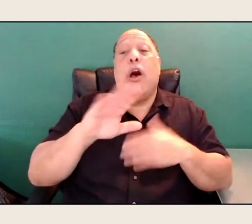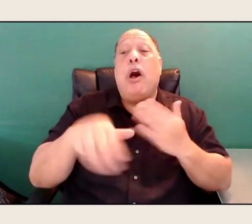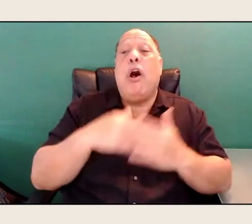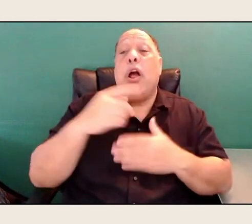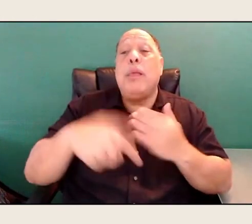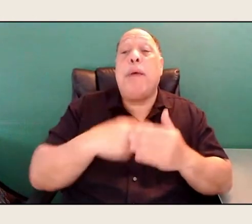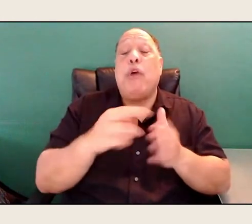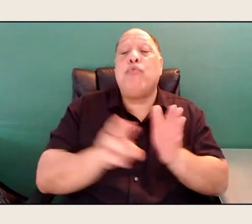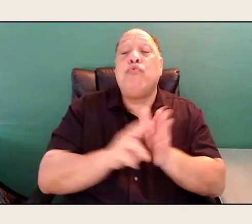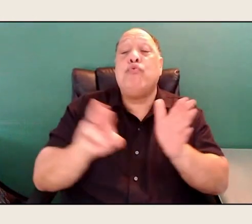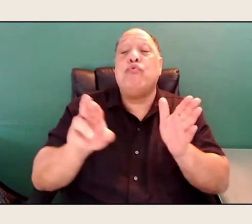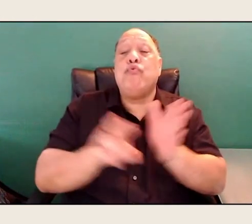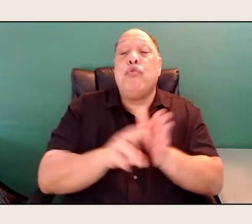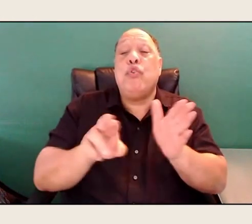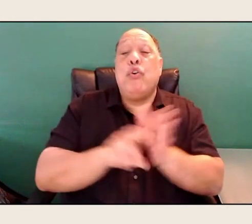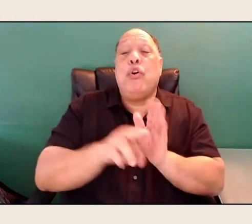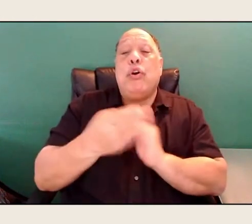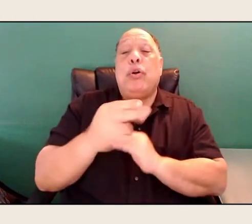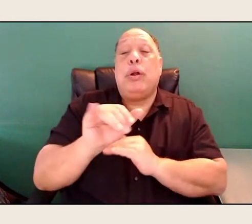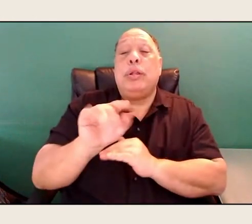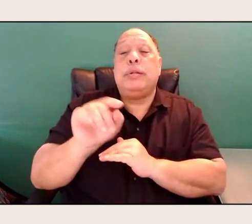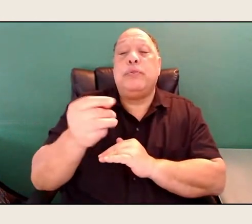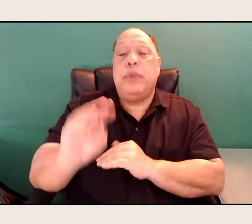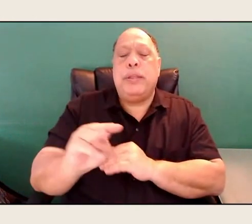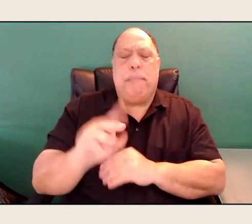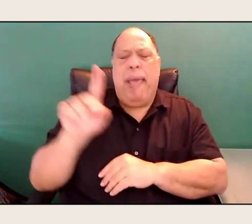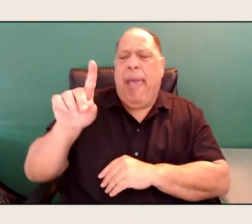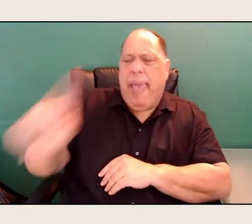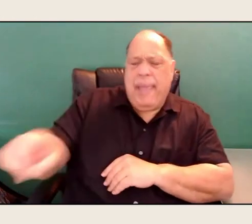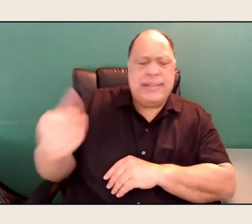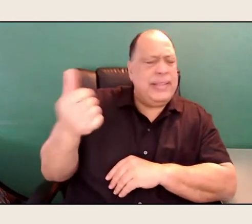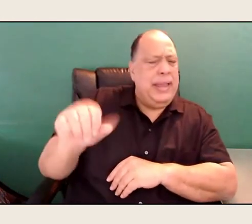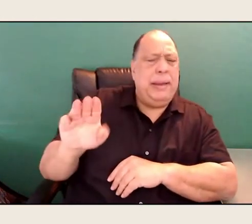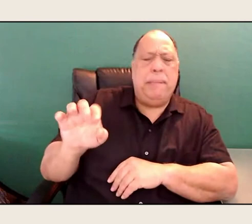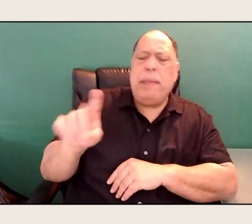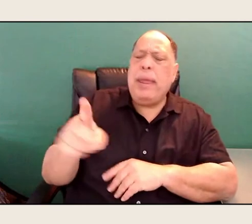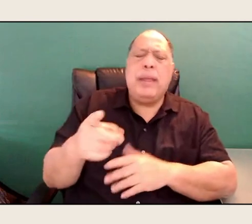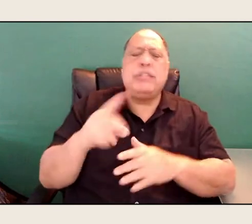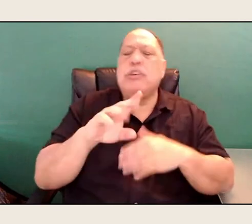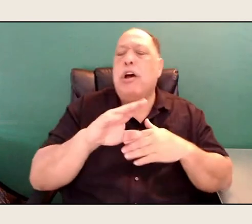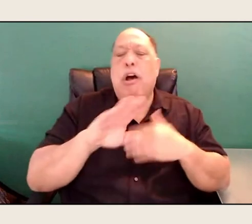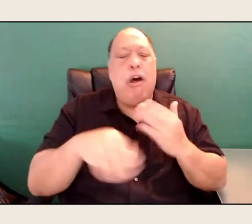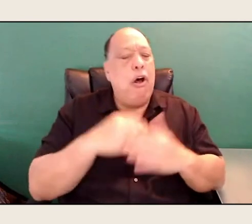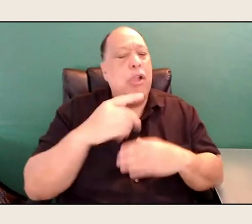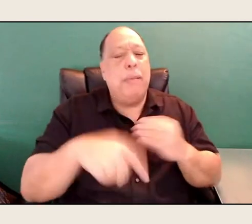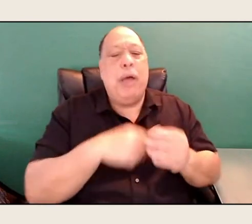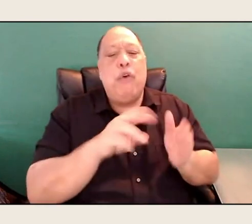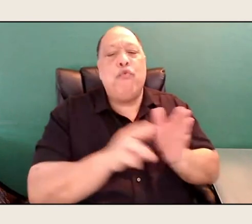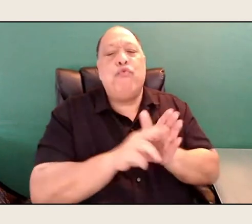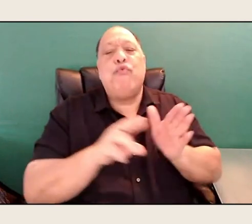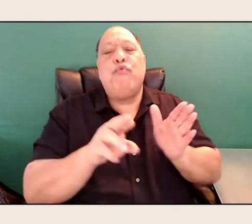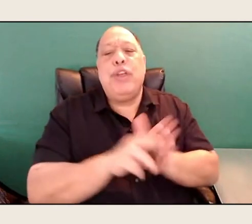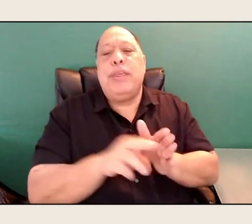It's all about rhythm. And what is rhythm? I mean, certainly it comes back to the music,